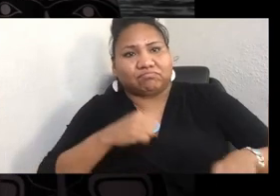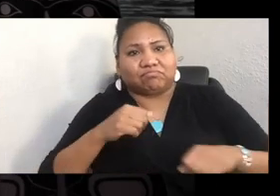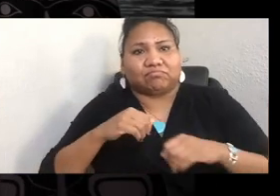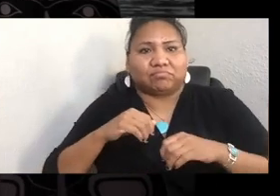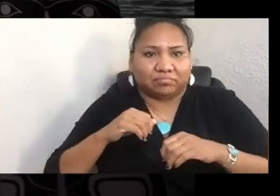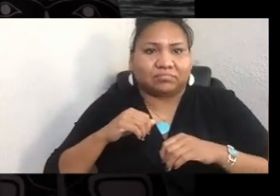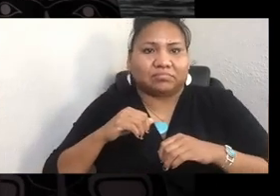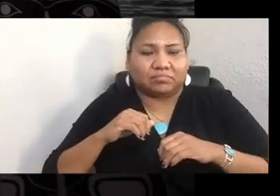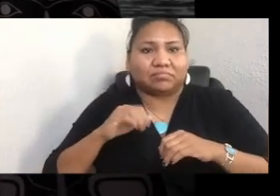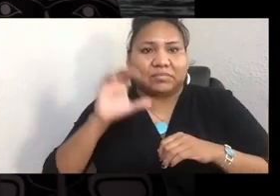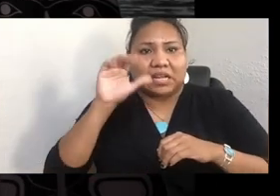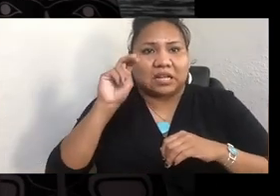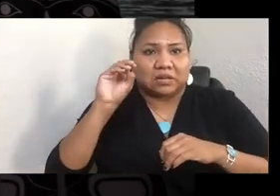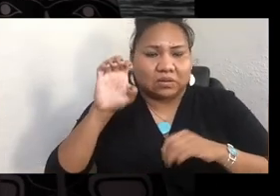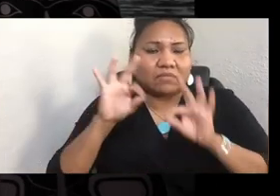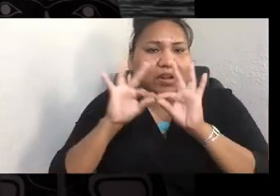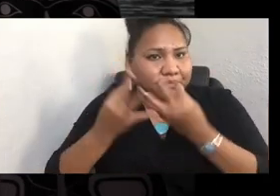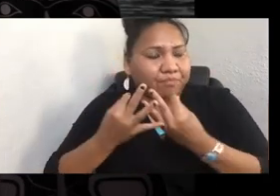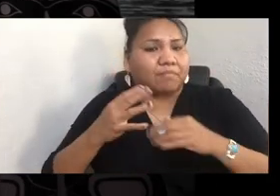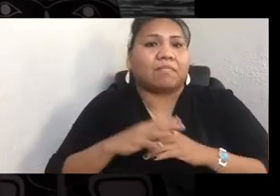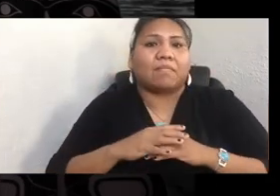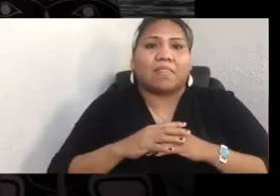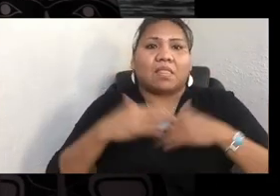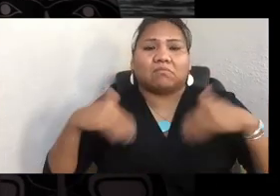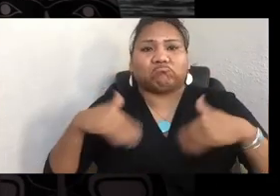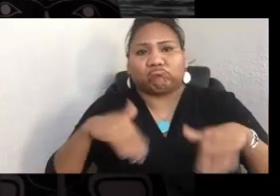an honor and a privilege it is to know that feeling,